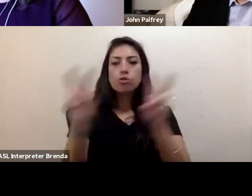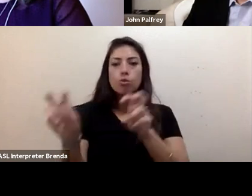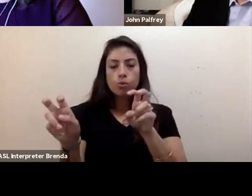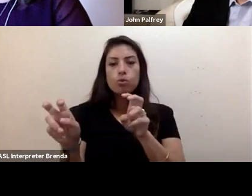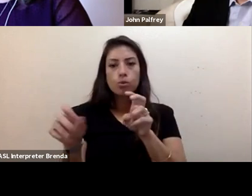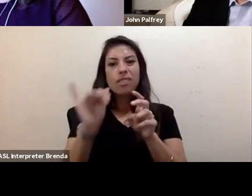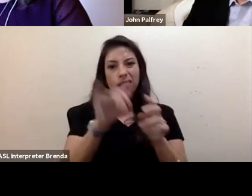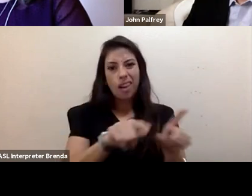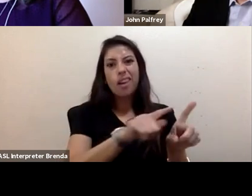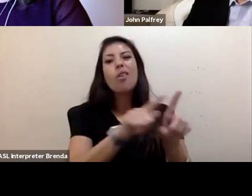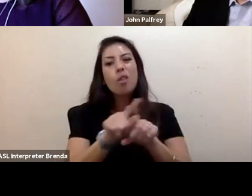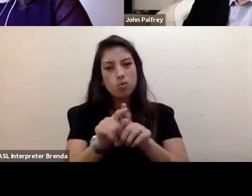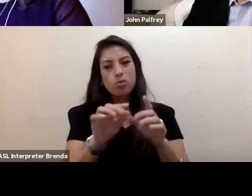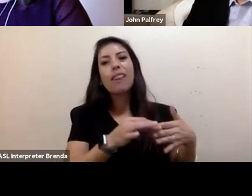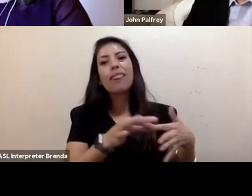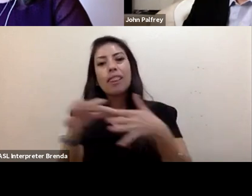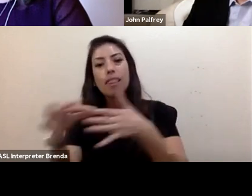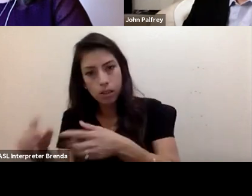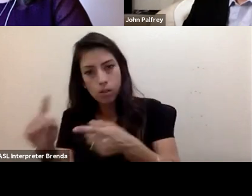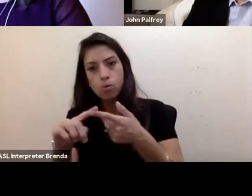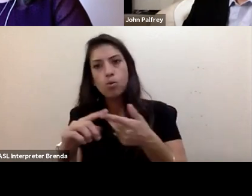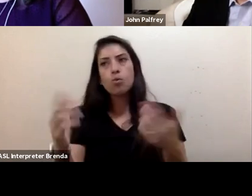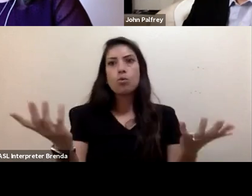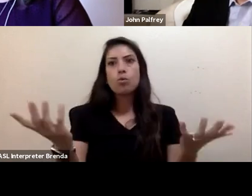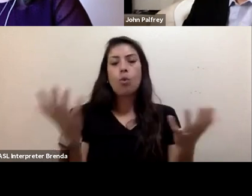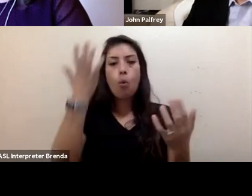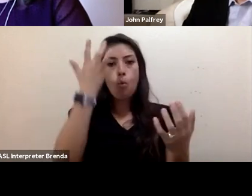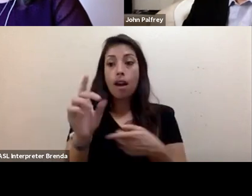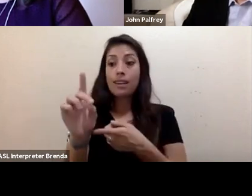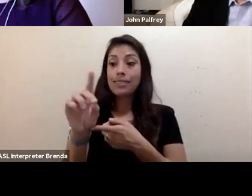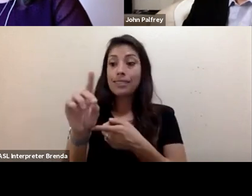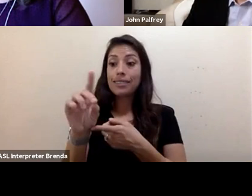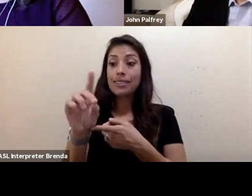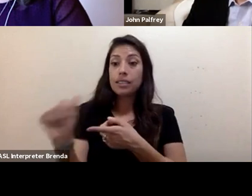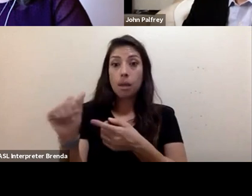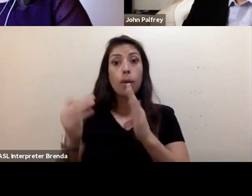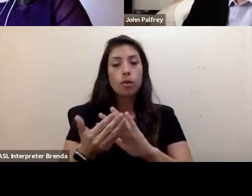to why the disabled community is at the forefront of the climate crisis.